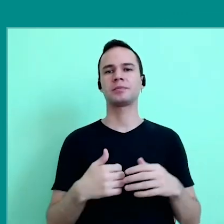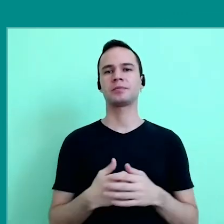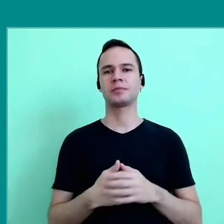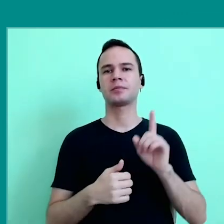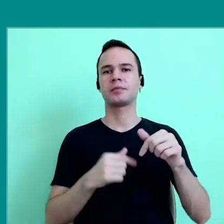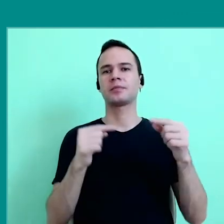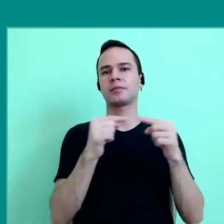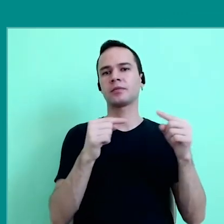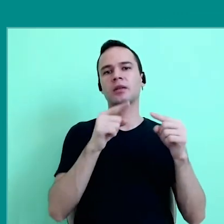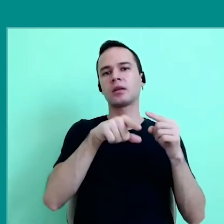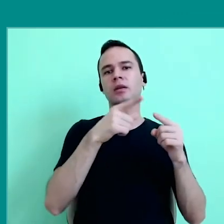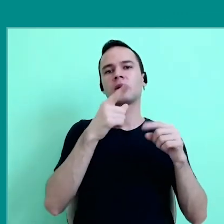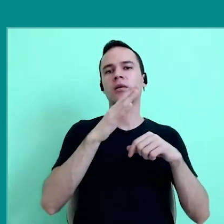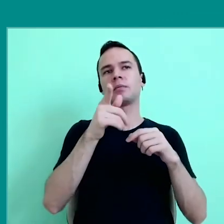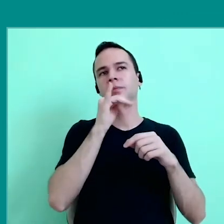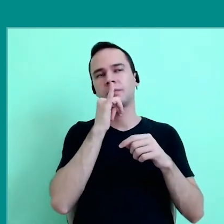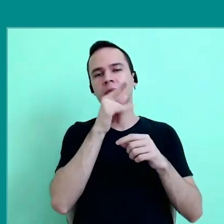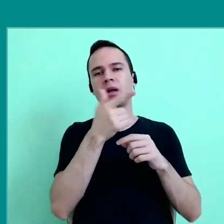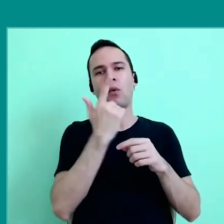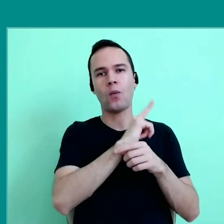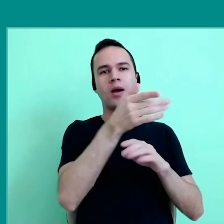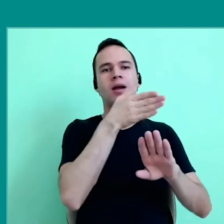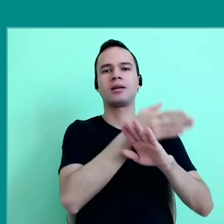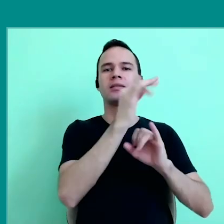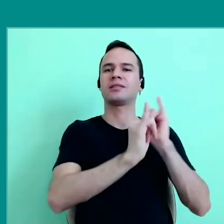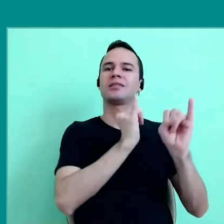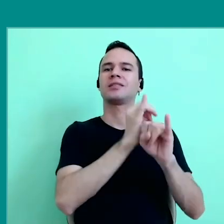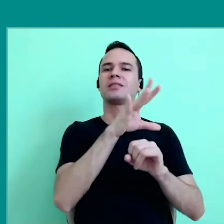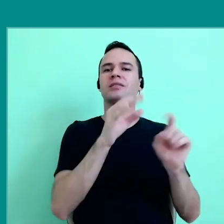the problem is not solved only with access, It seems to me that we have to think,